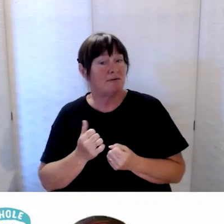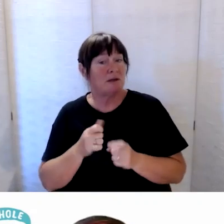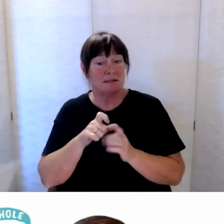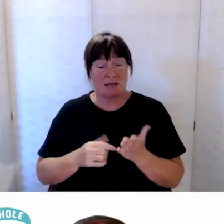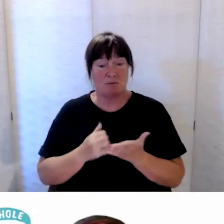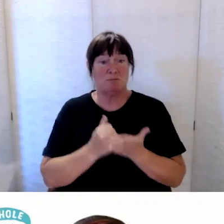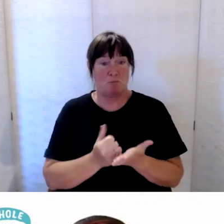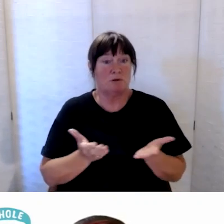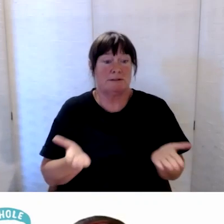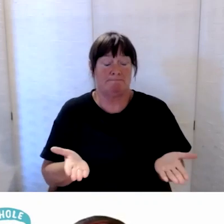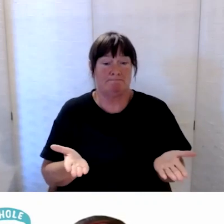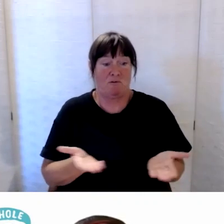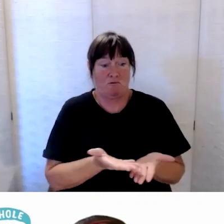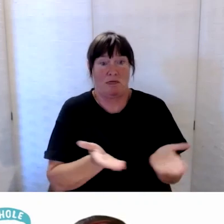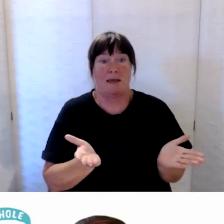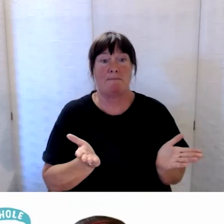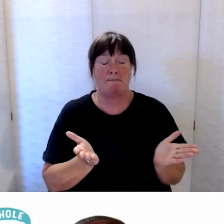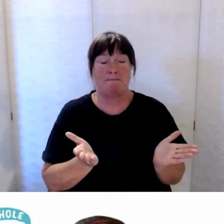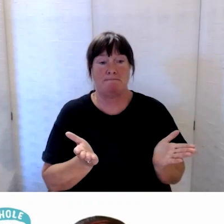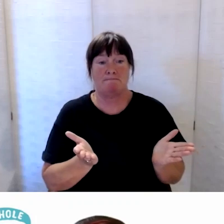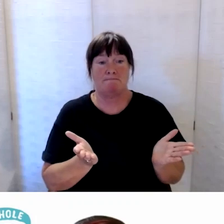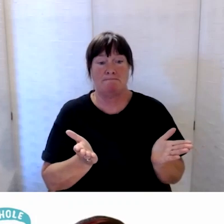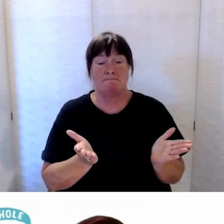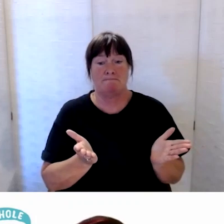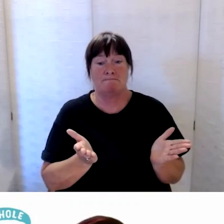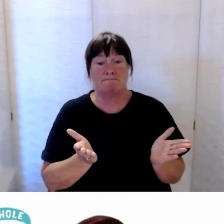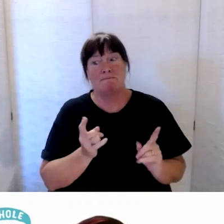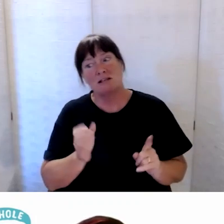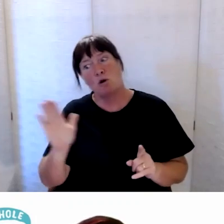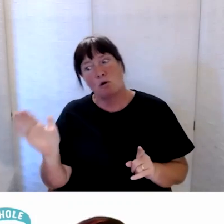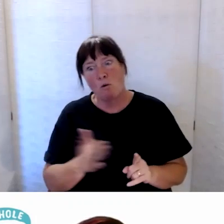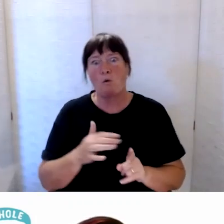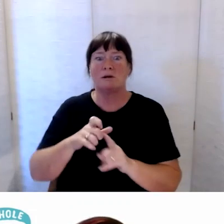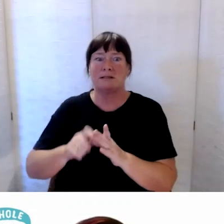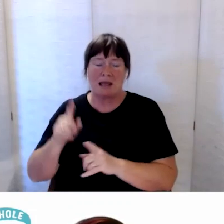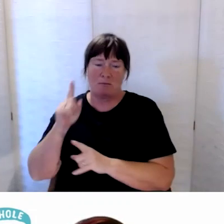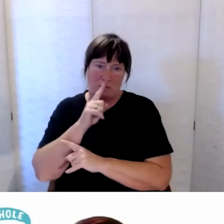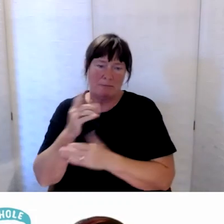And that’s obviously a portion of disabled people in our communities,